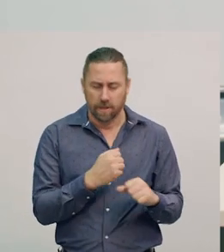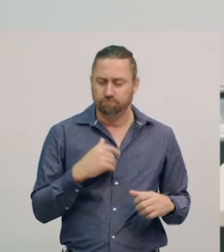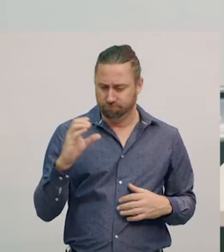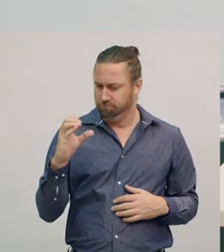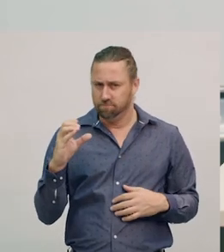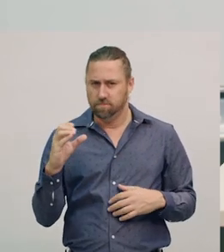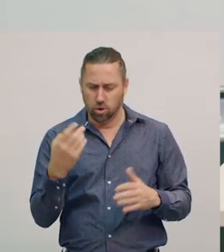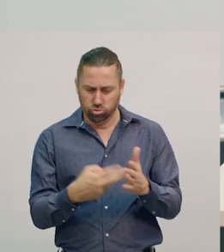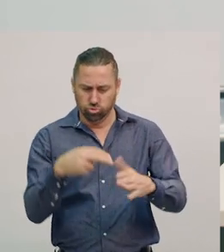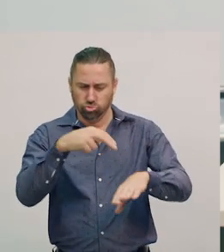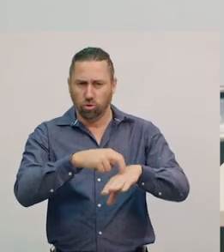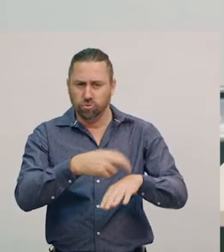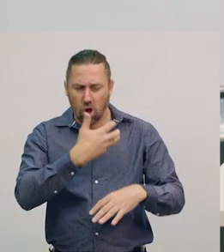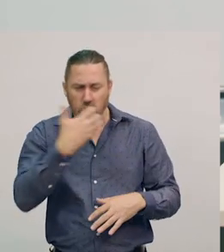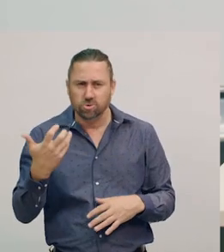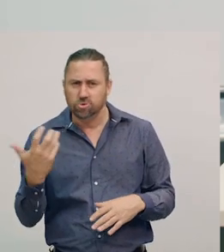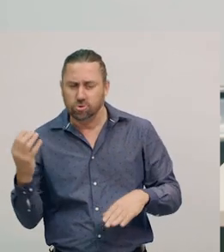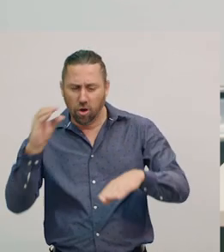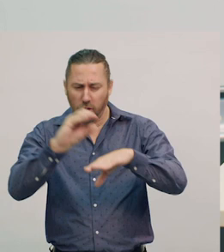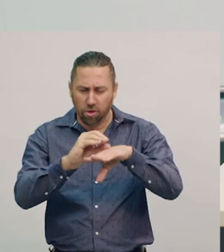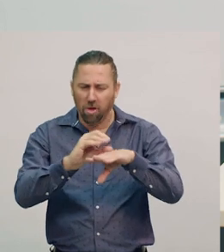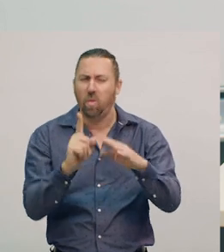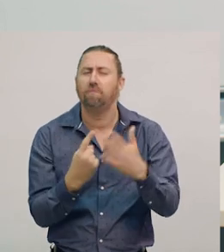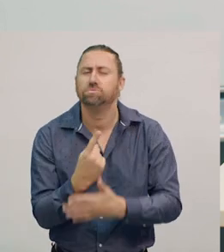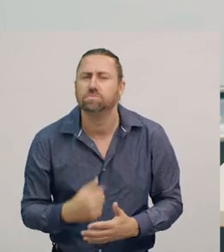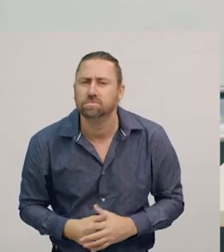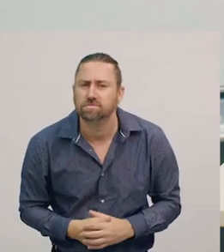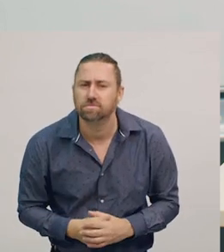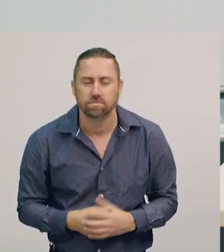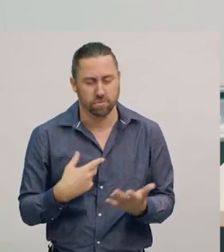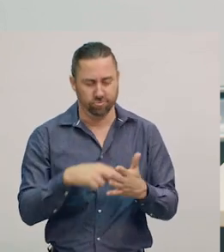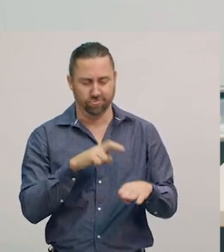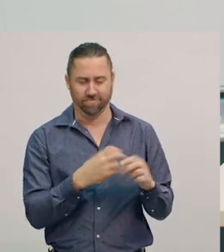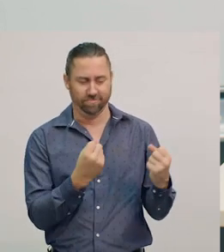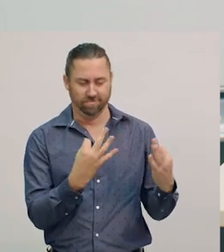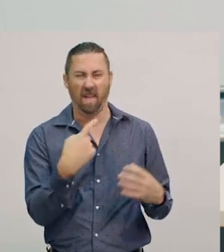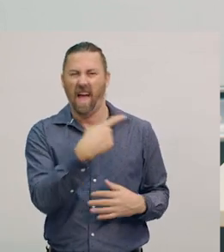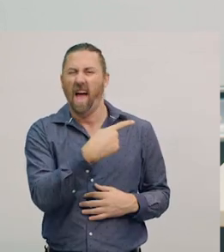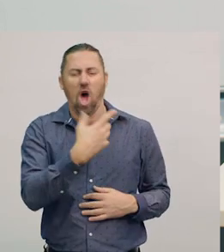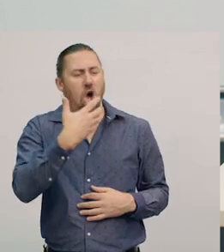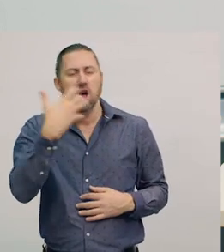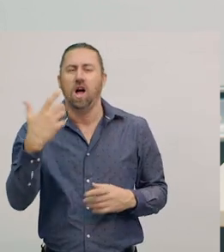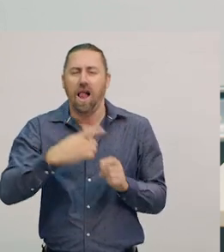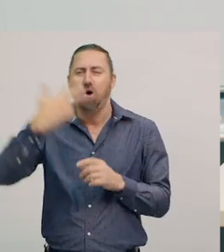I don’t have hot toast here, but I do have this heat gun. [heat gun whirrs] It’s like a hairdryer.